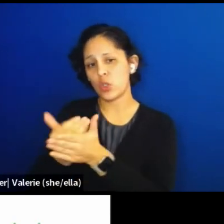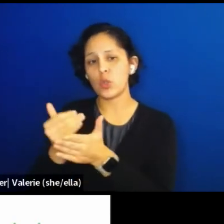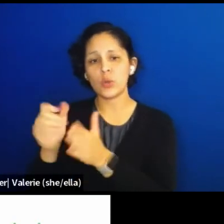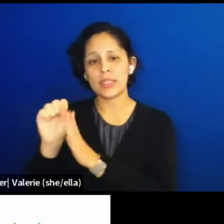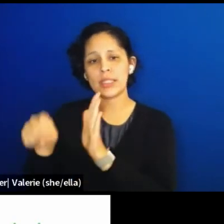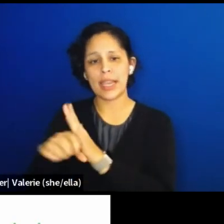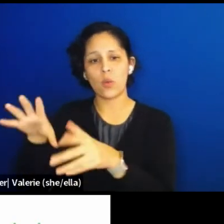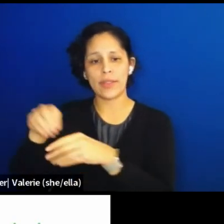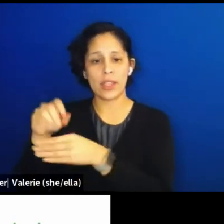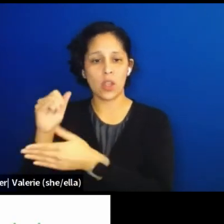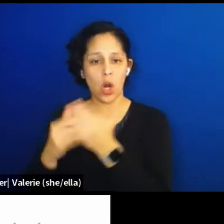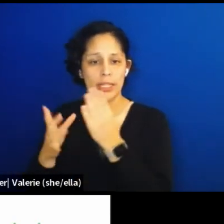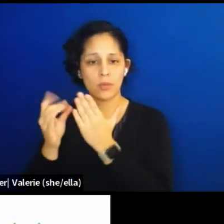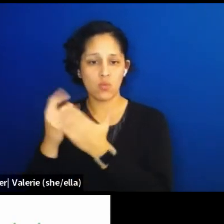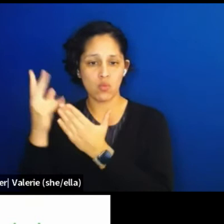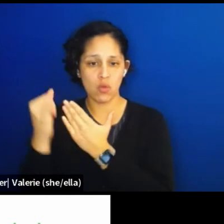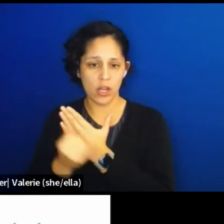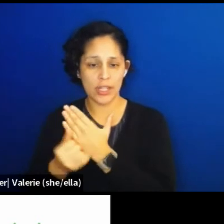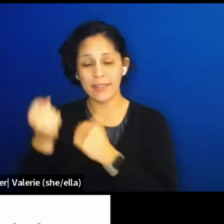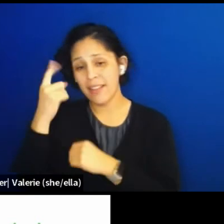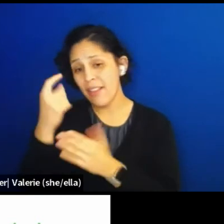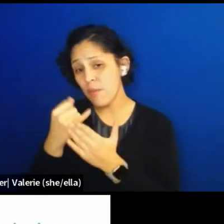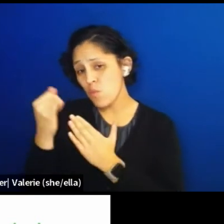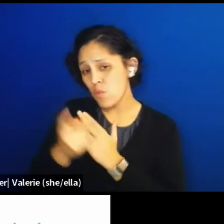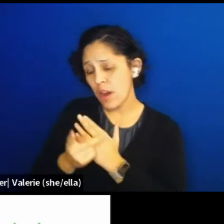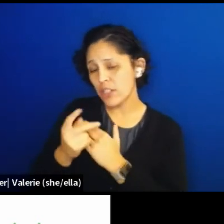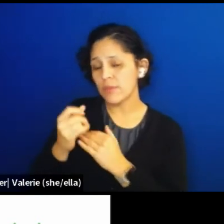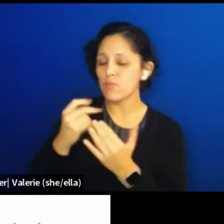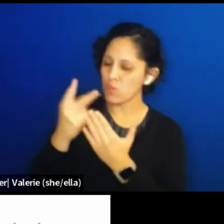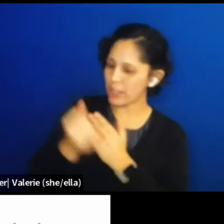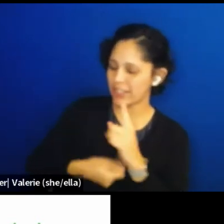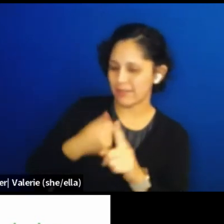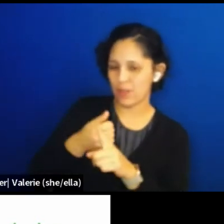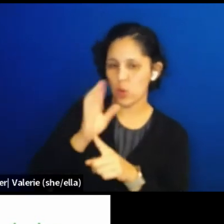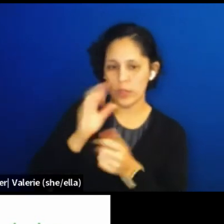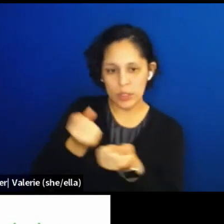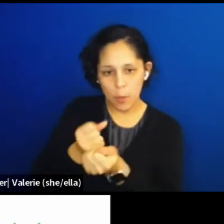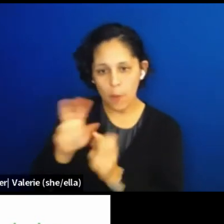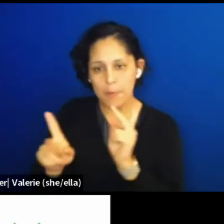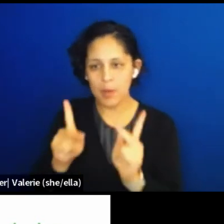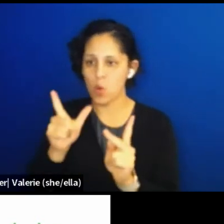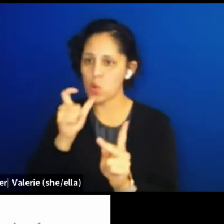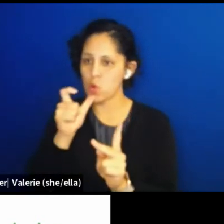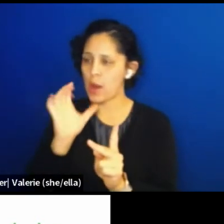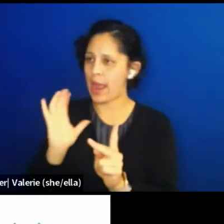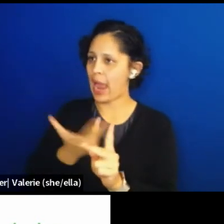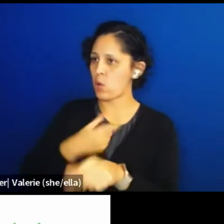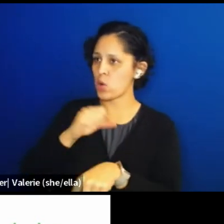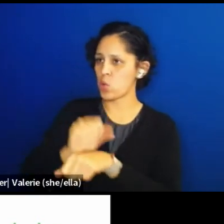This project will help move our field towards supporting artists upon who our work depends.